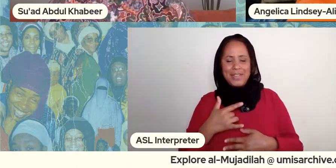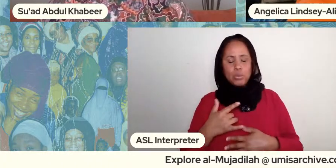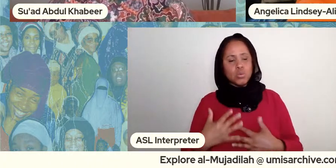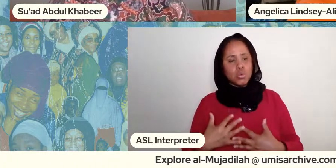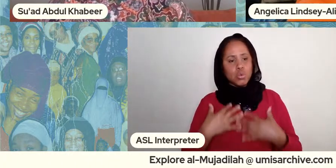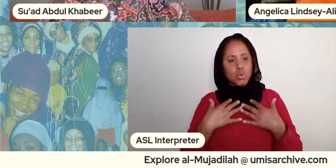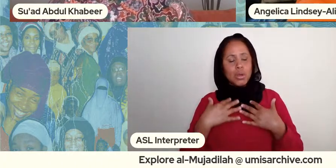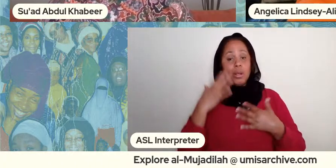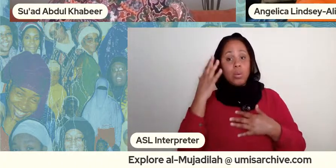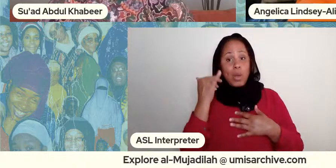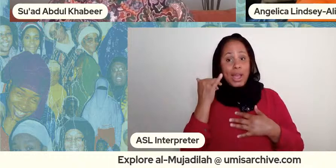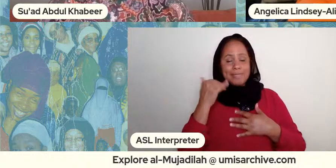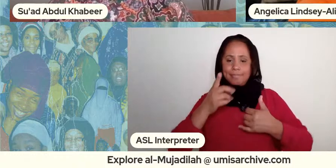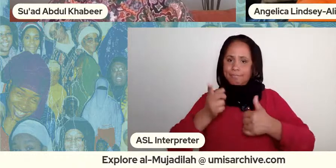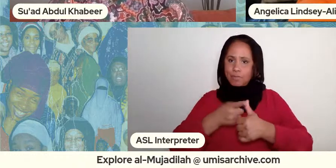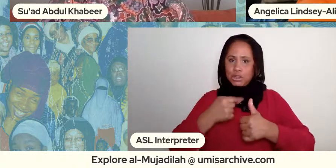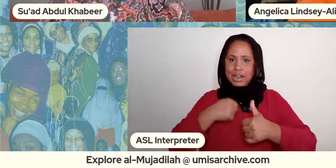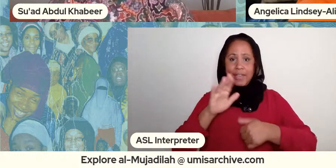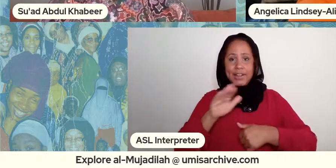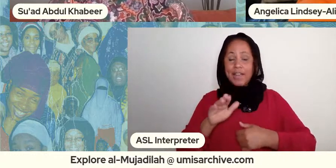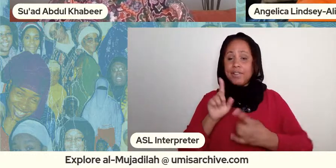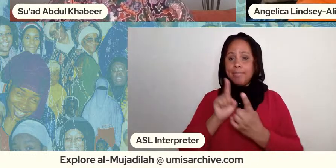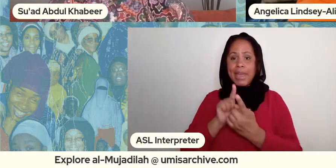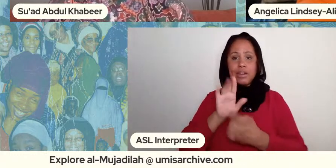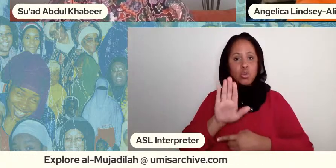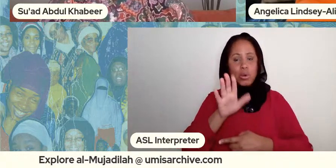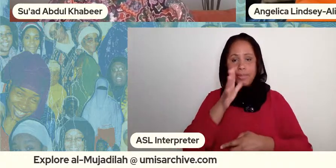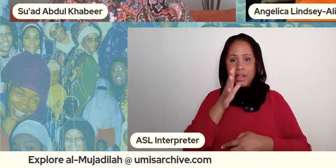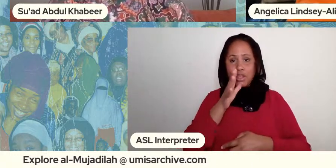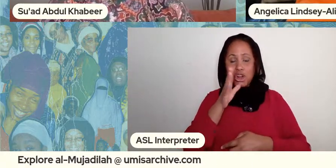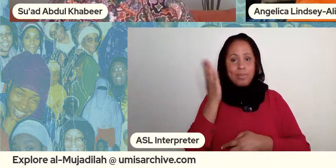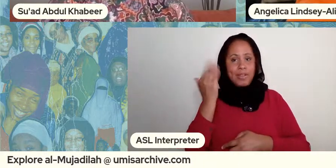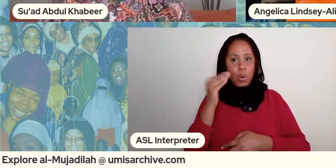met your mother i've never had an opportunity to meet her but i've seen her in pictures